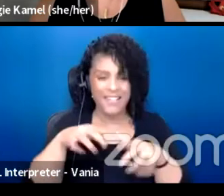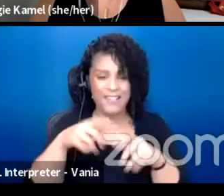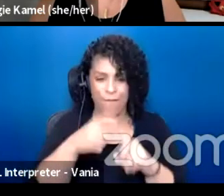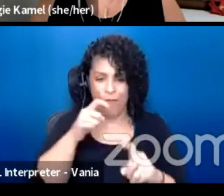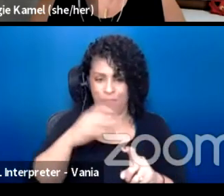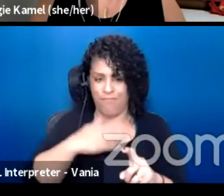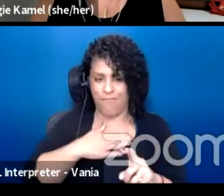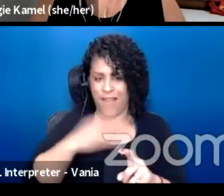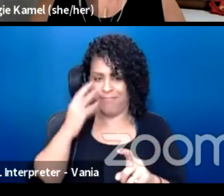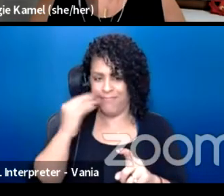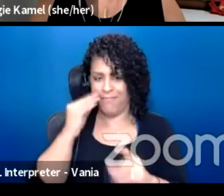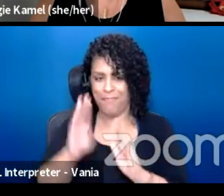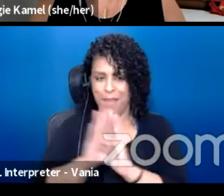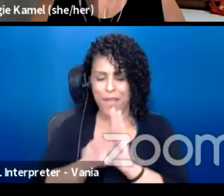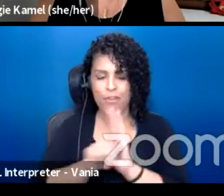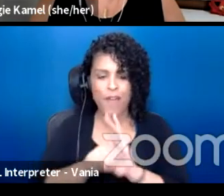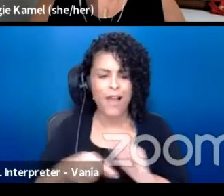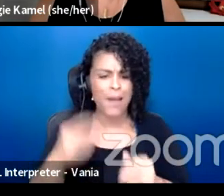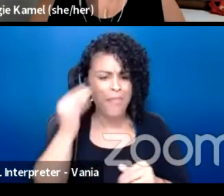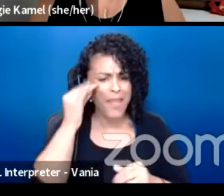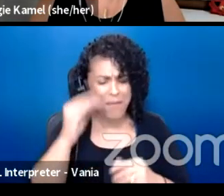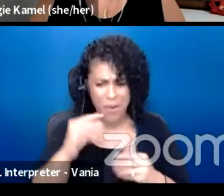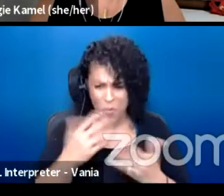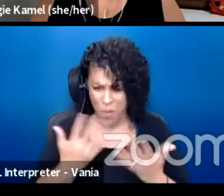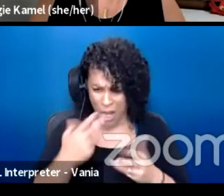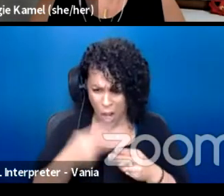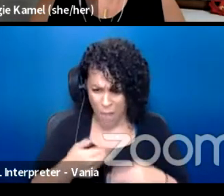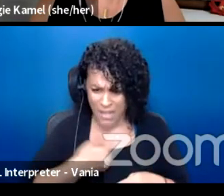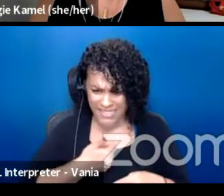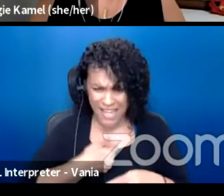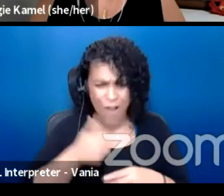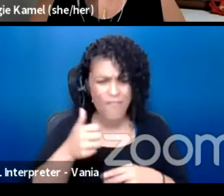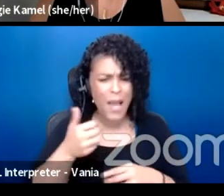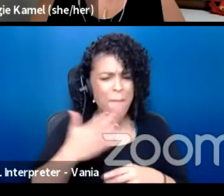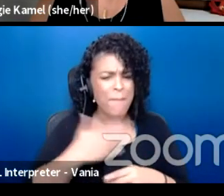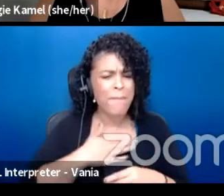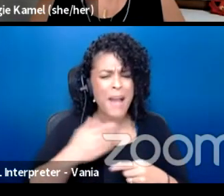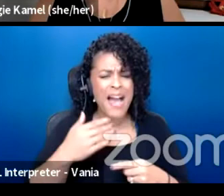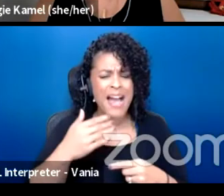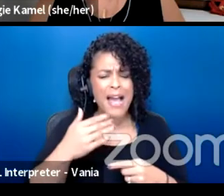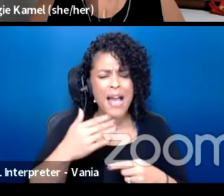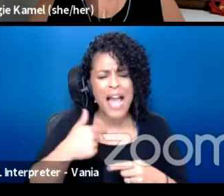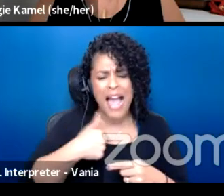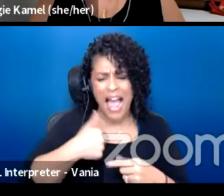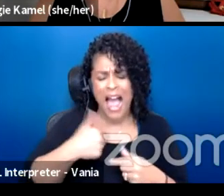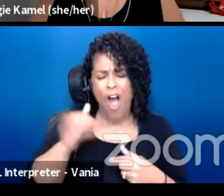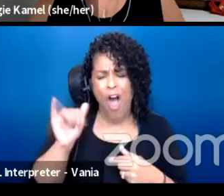I was trying to think of what I can cause, I was gonna say caramel to perhaps like a deeper, I have also caramel, but I am perhaps